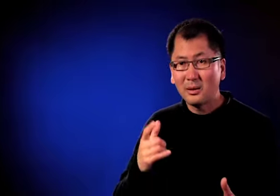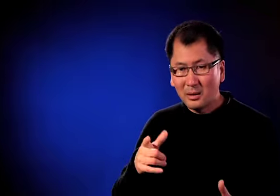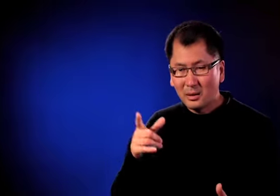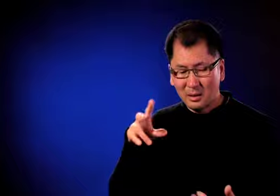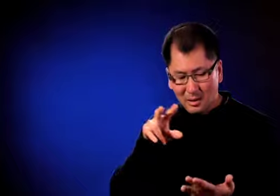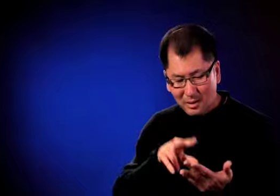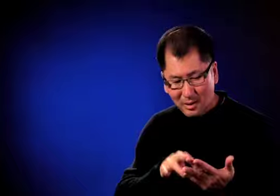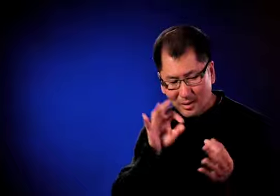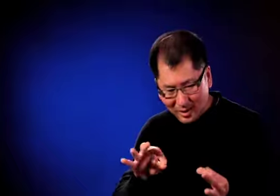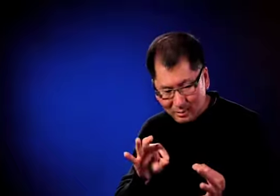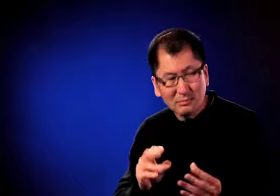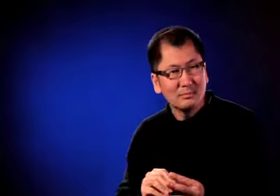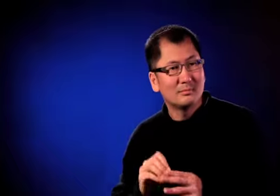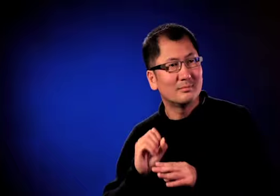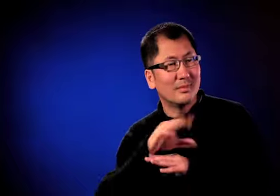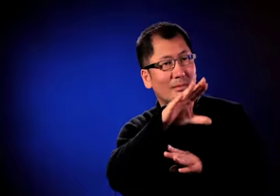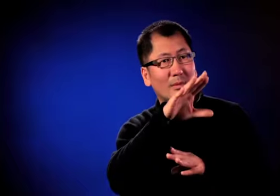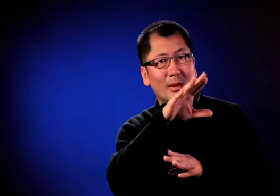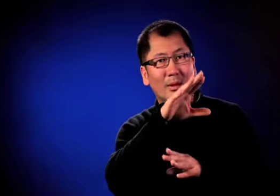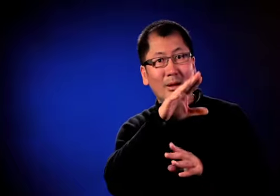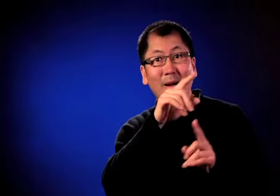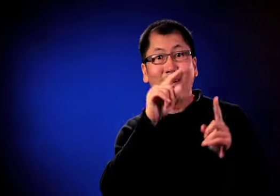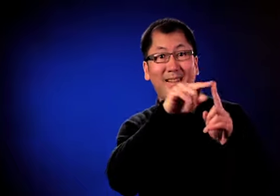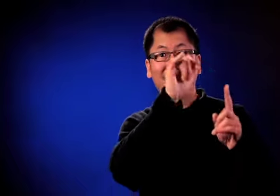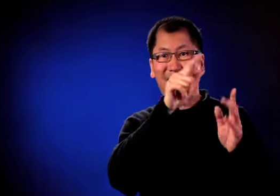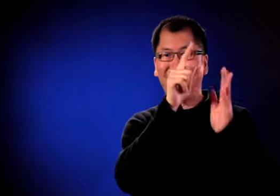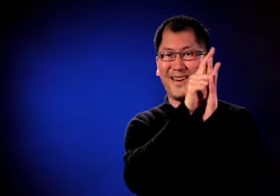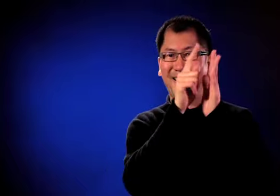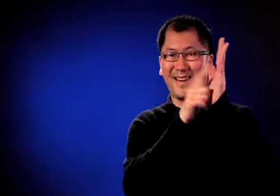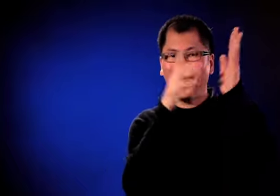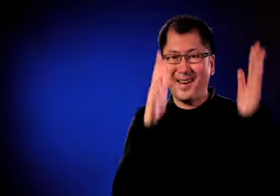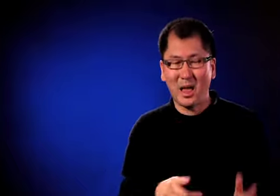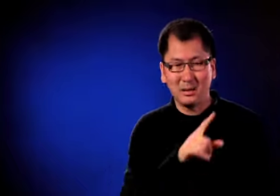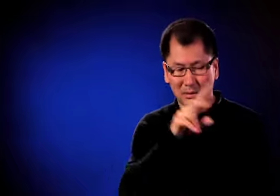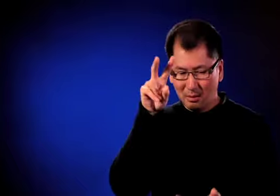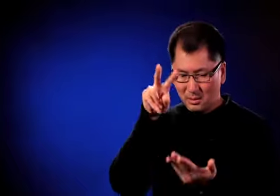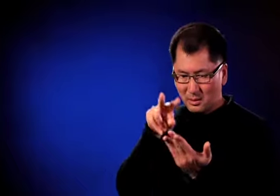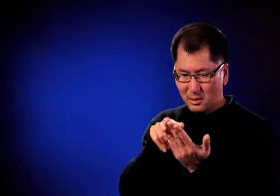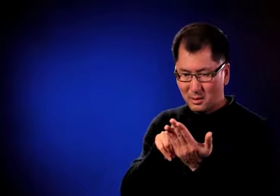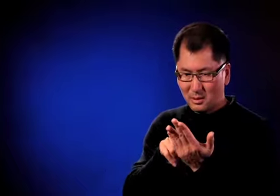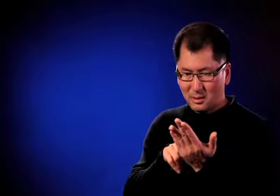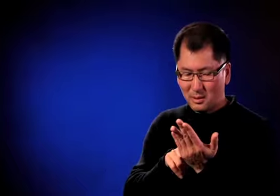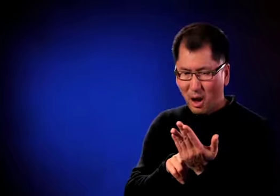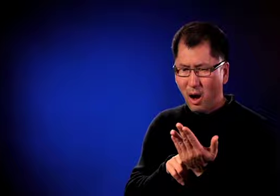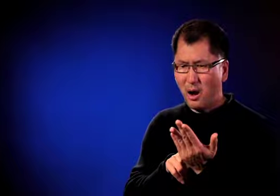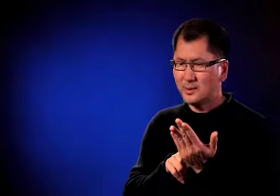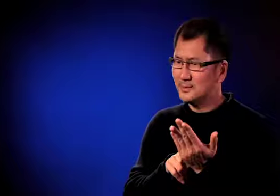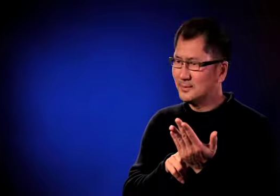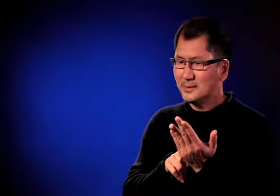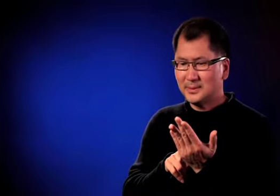We sent a letter to an attorney and the attorney said they reviewed it and thought it was extremely serious